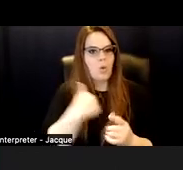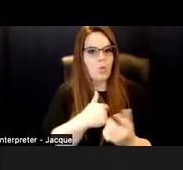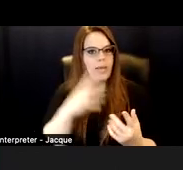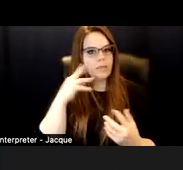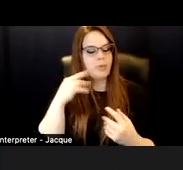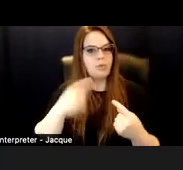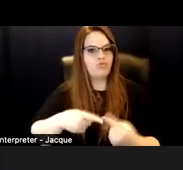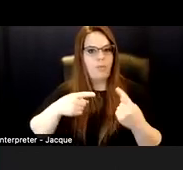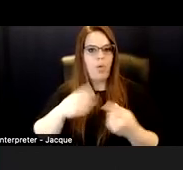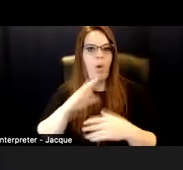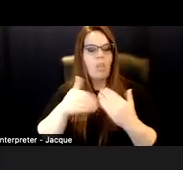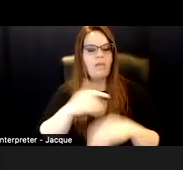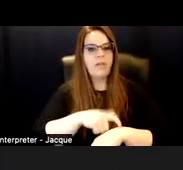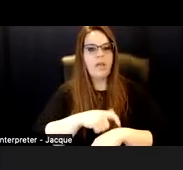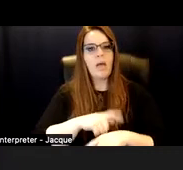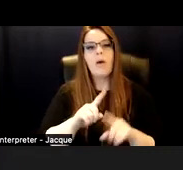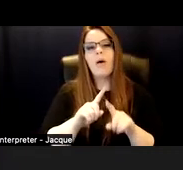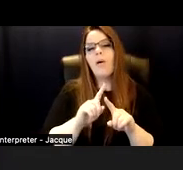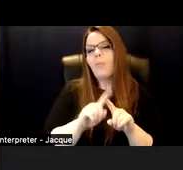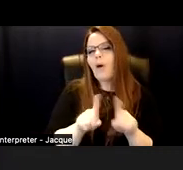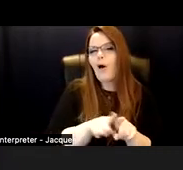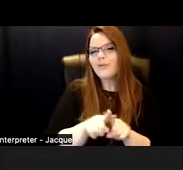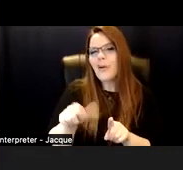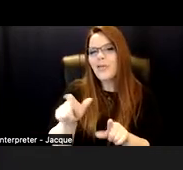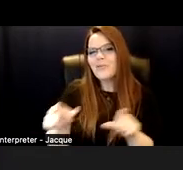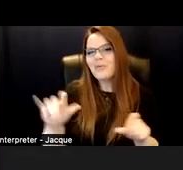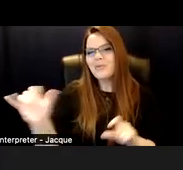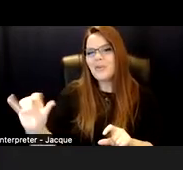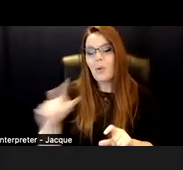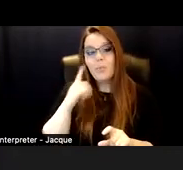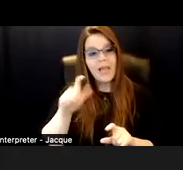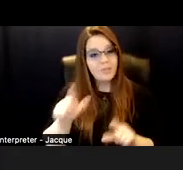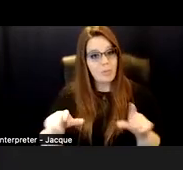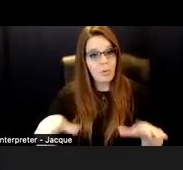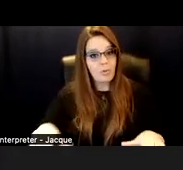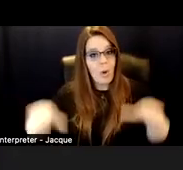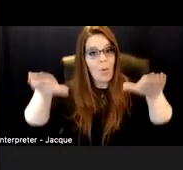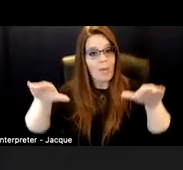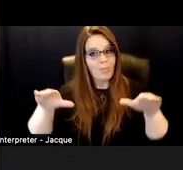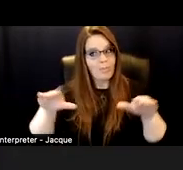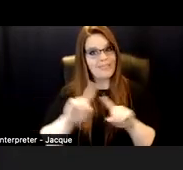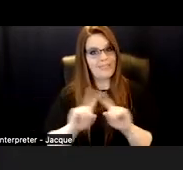But so do lots of other people, because people grow up differently. People absorb these concepts differently